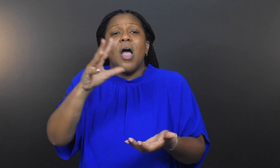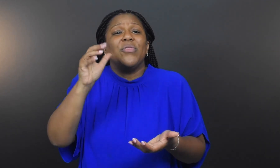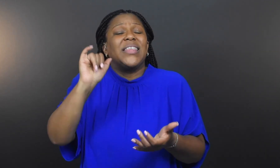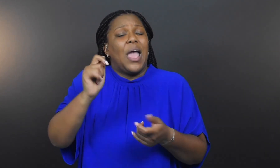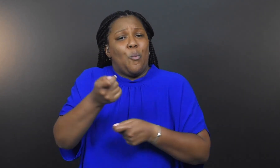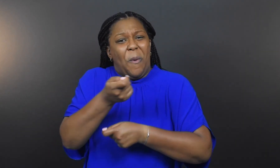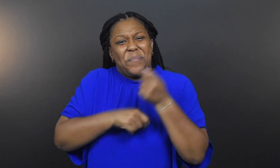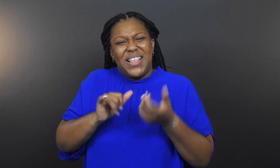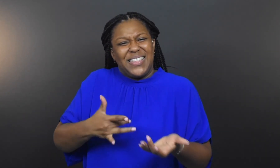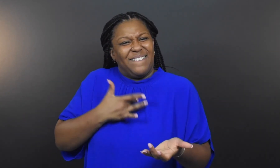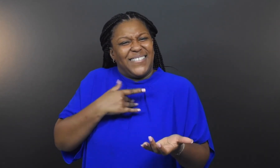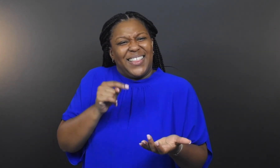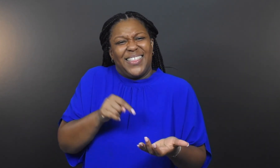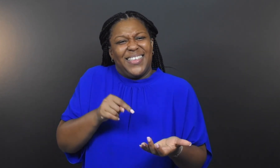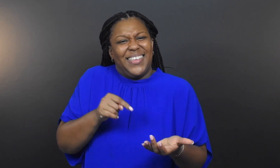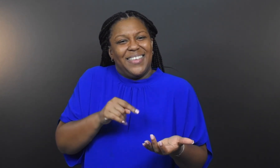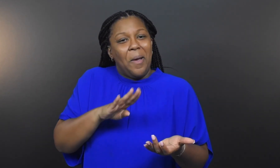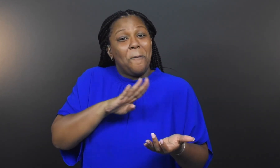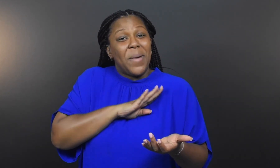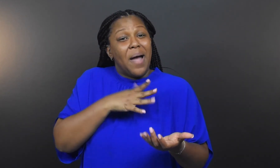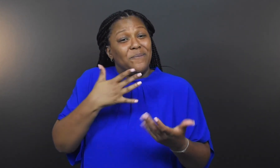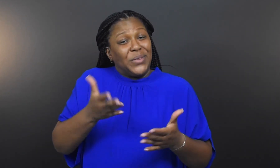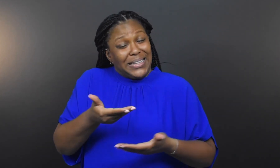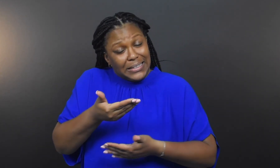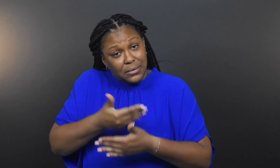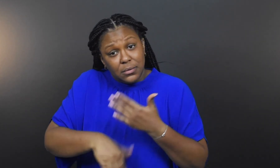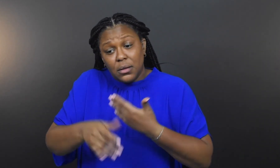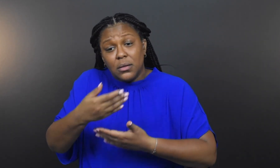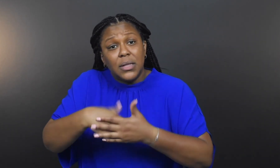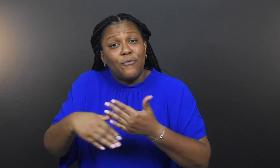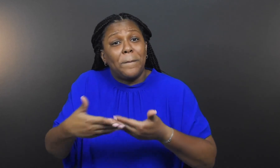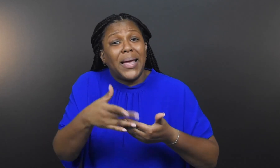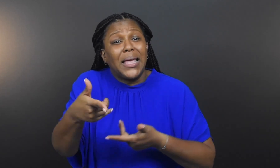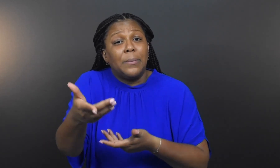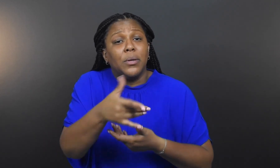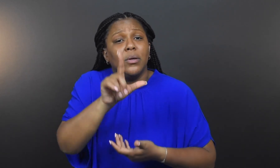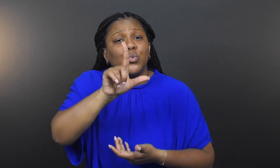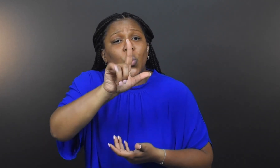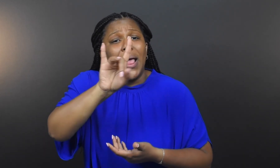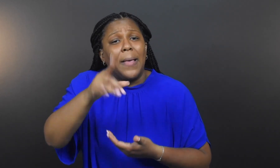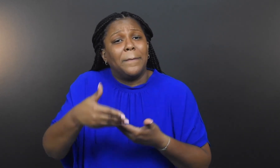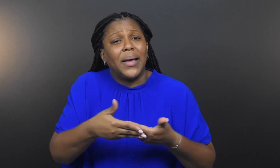that.” Bob has delivered 28 babies.